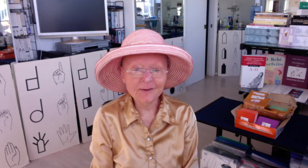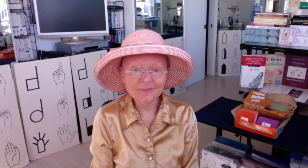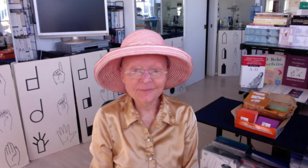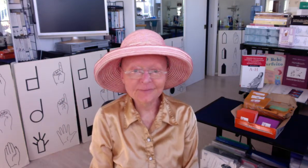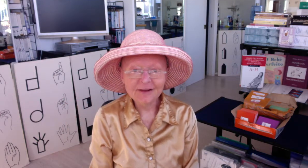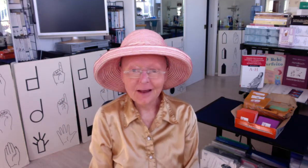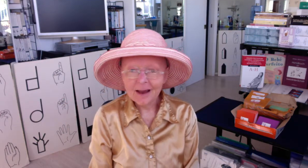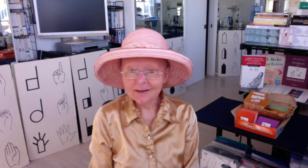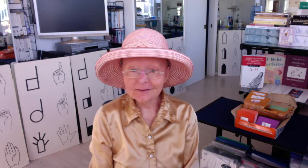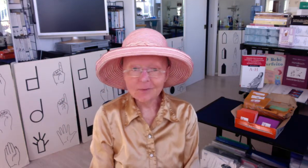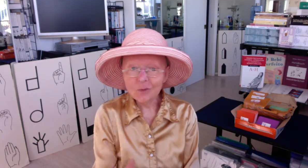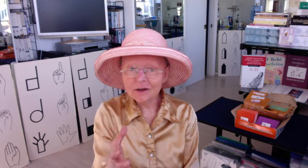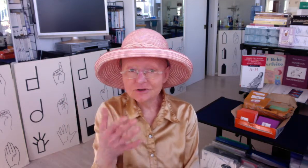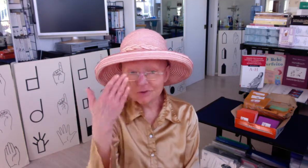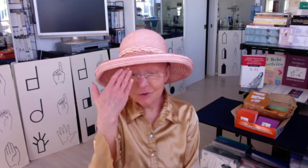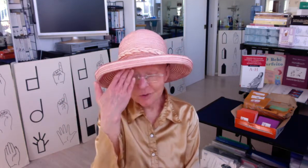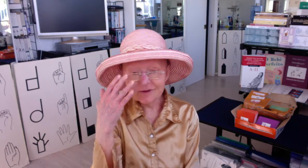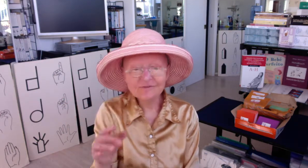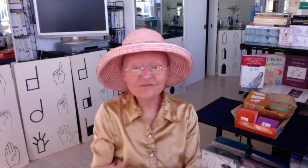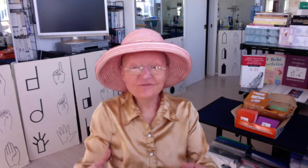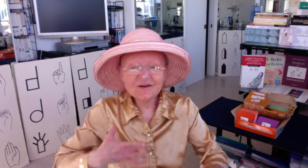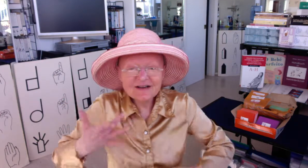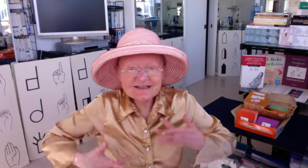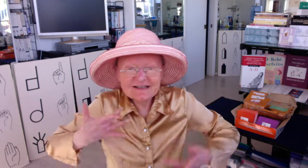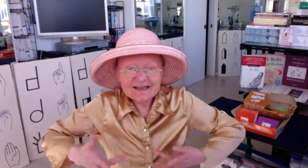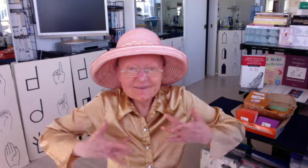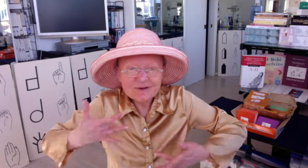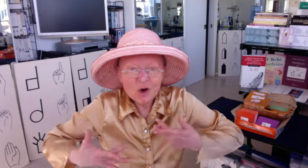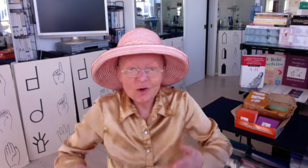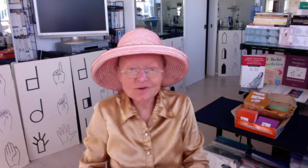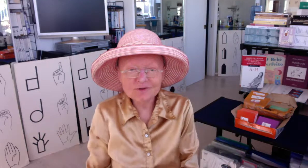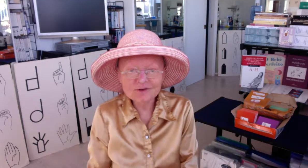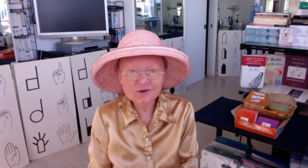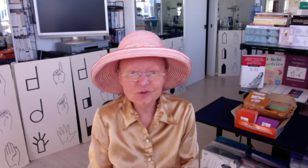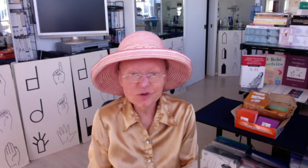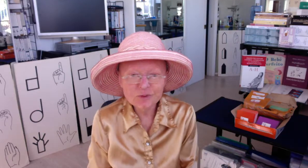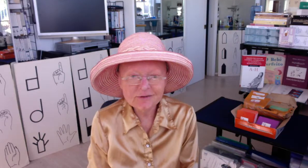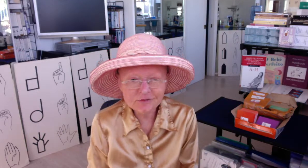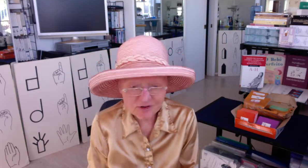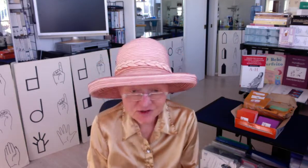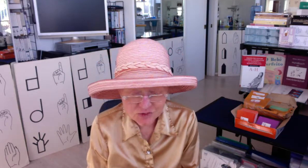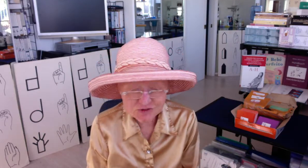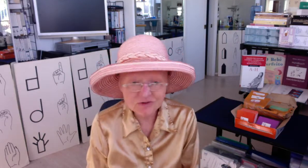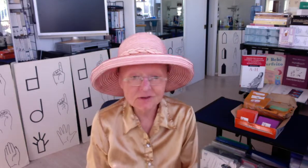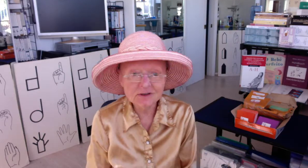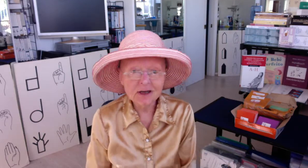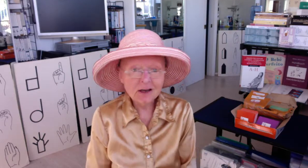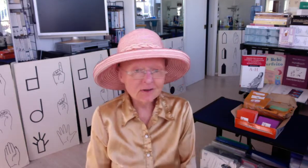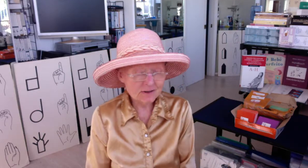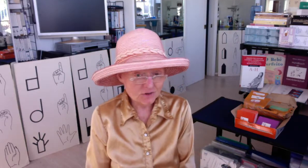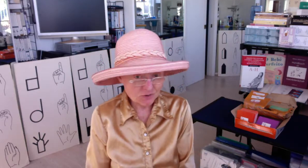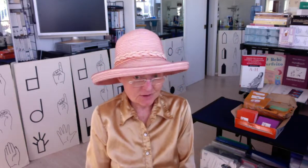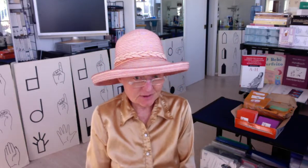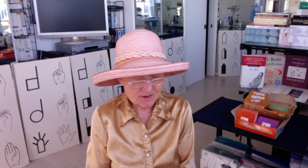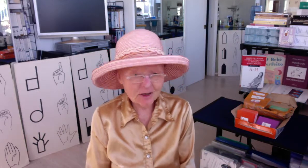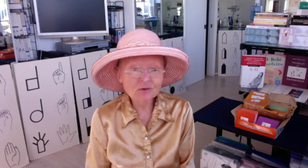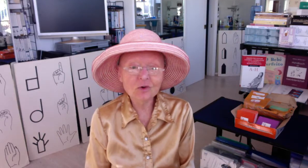And I want you to know that I'm very excited because there's a group in French-Switzerland that is using SignWriting.